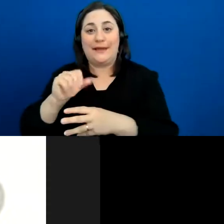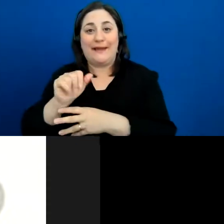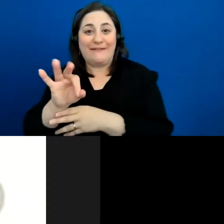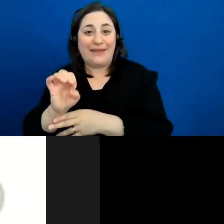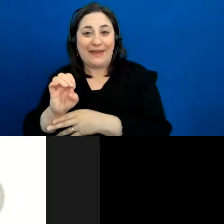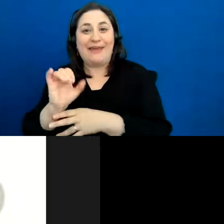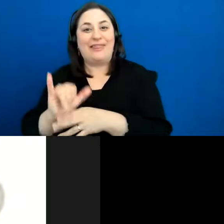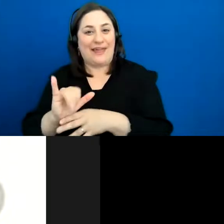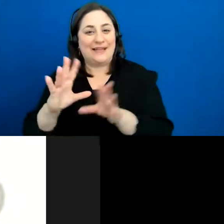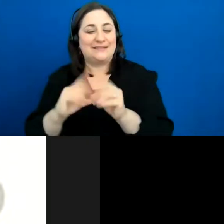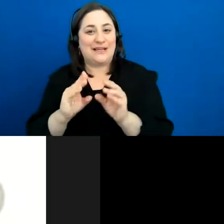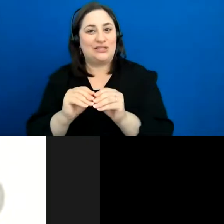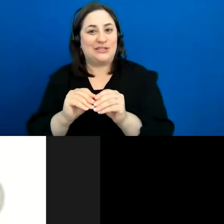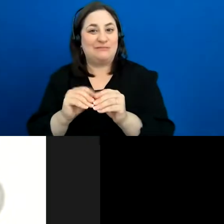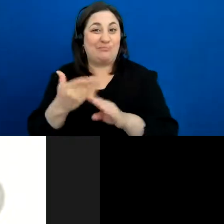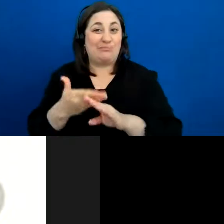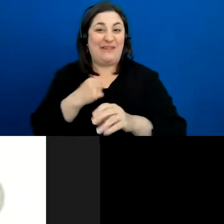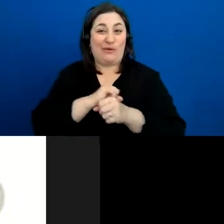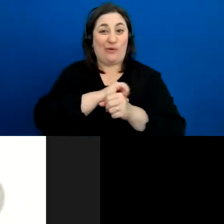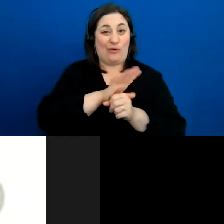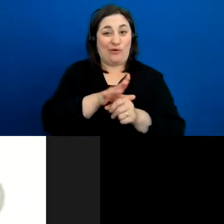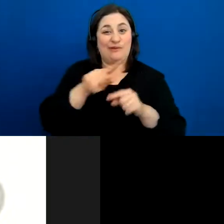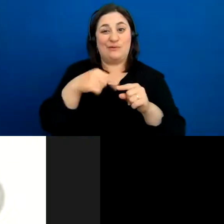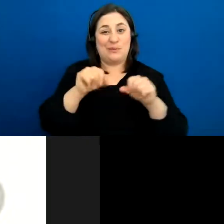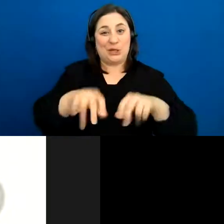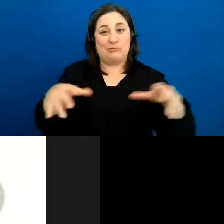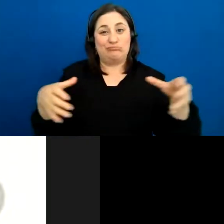back when we were allowed to be in person, which is quite a while ago now.